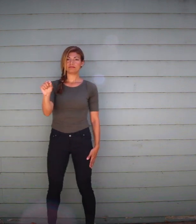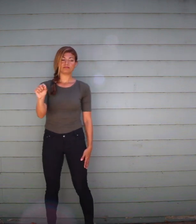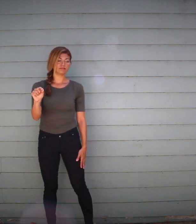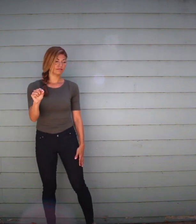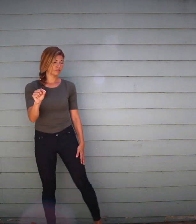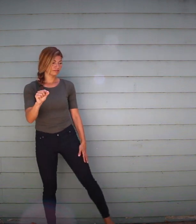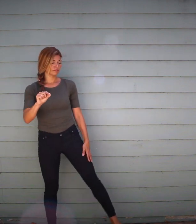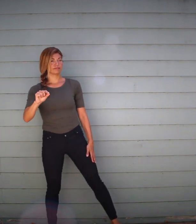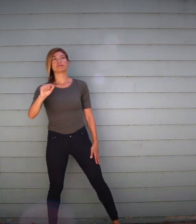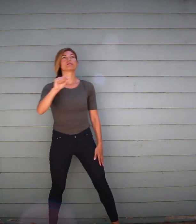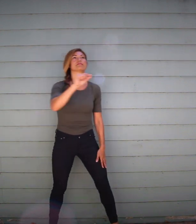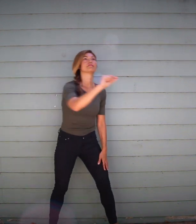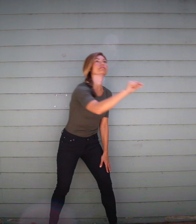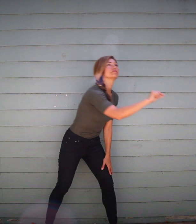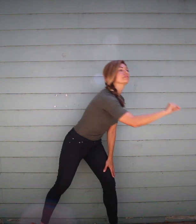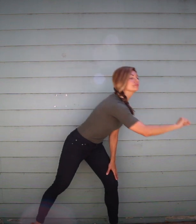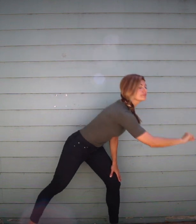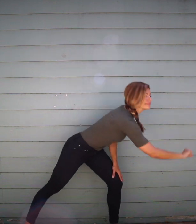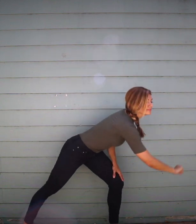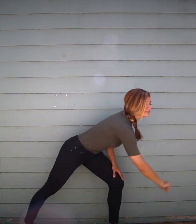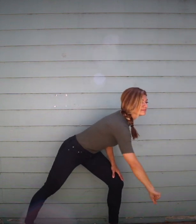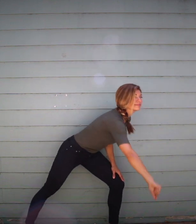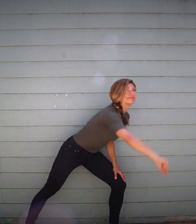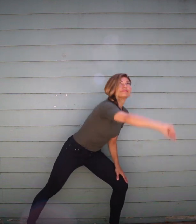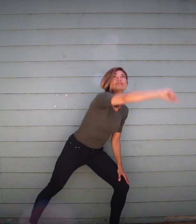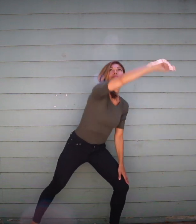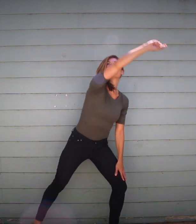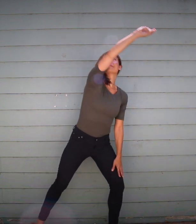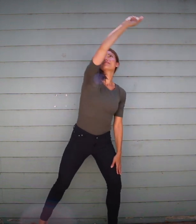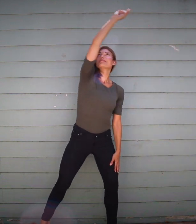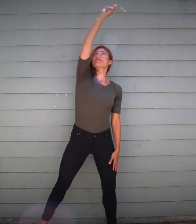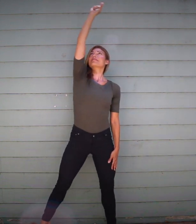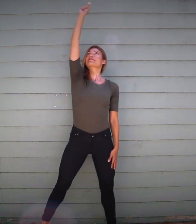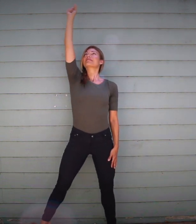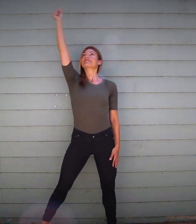Imagine you have a huge canvas you get to paint with your whole body.